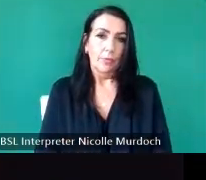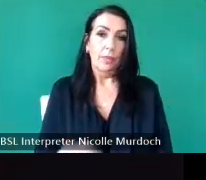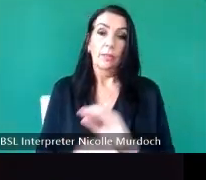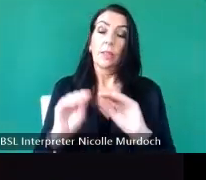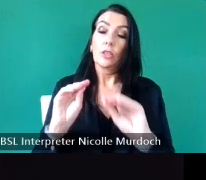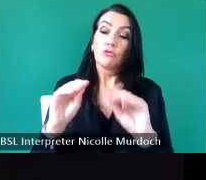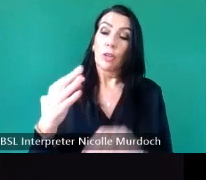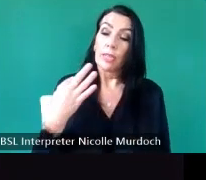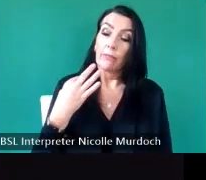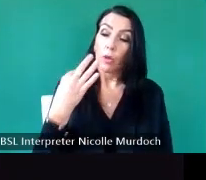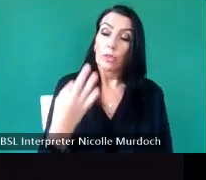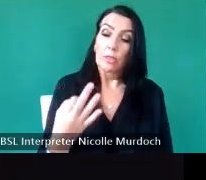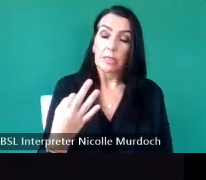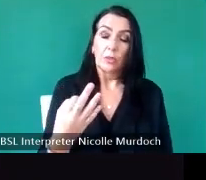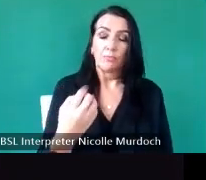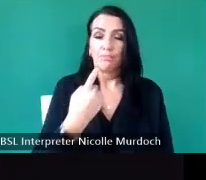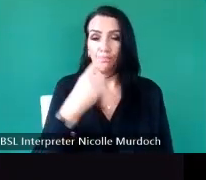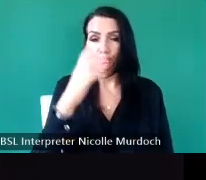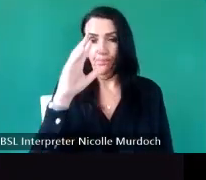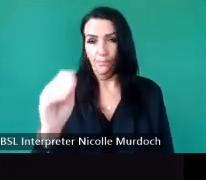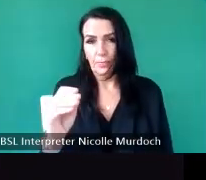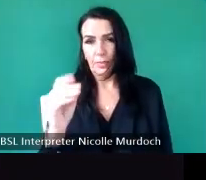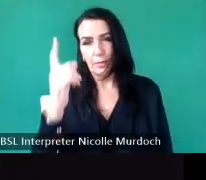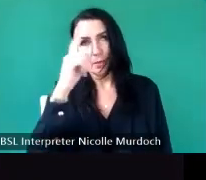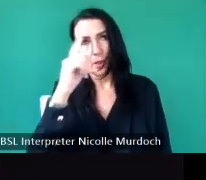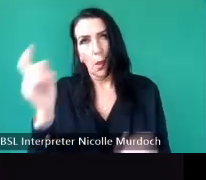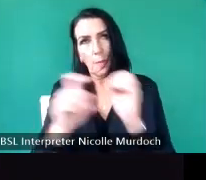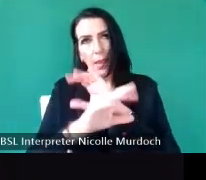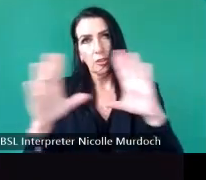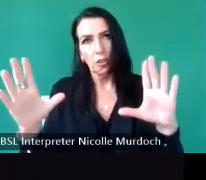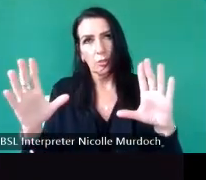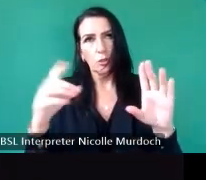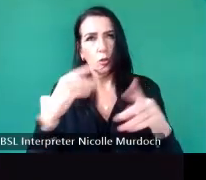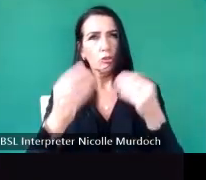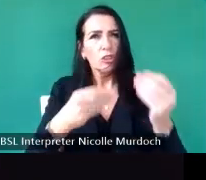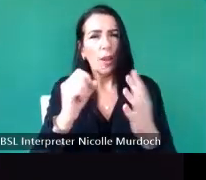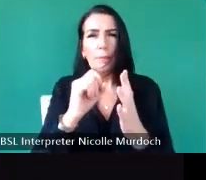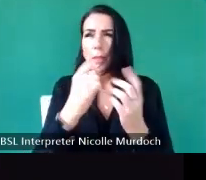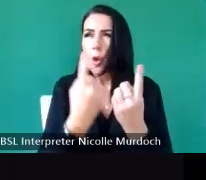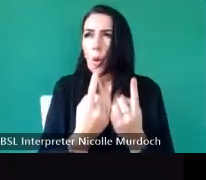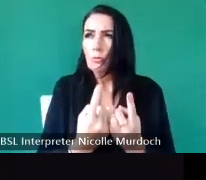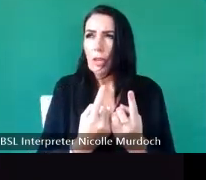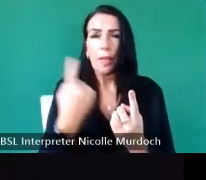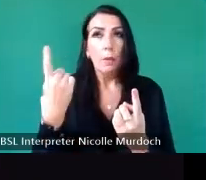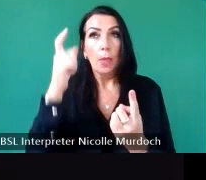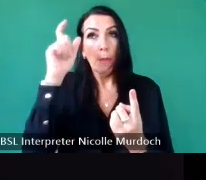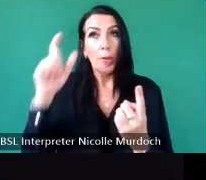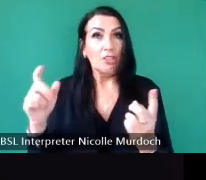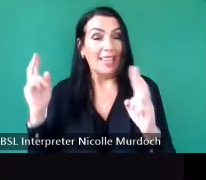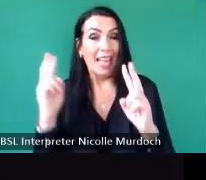say just imagine you're describing an object to someone who can't see and and just paint a word